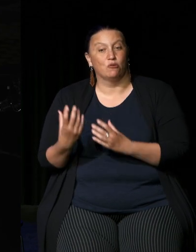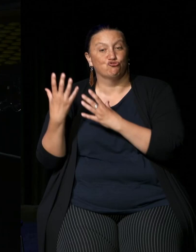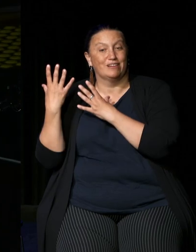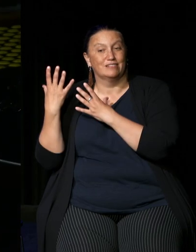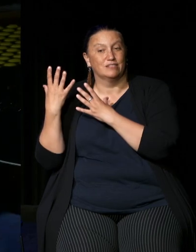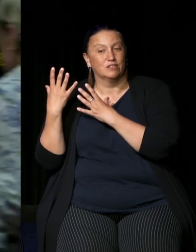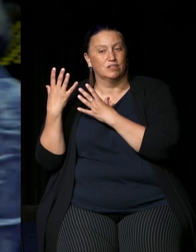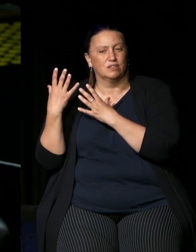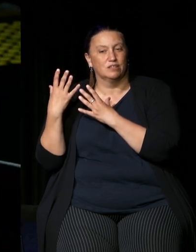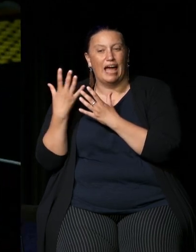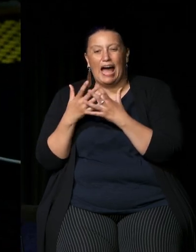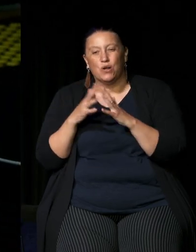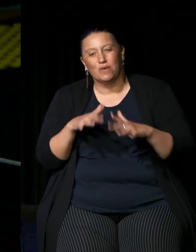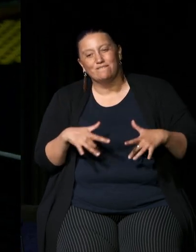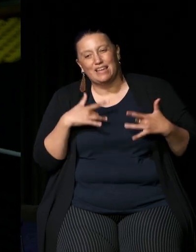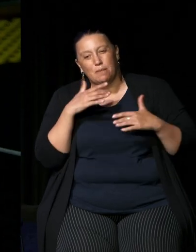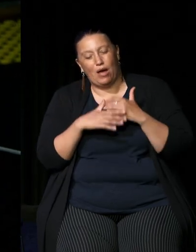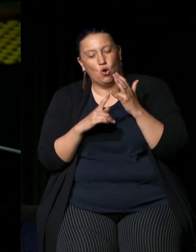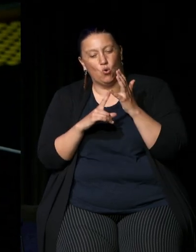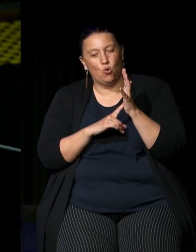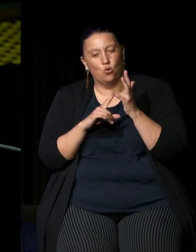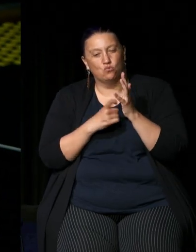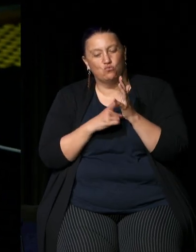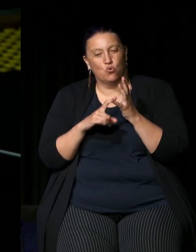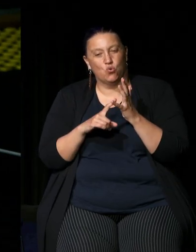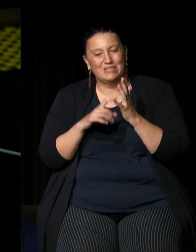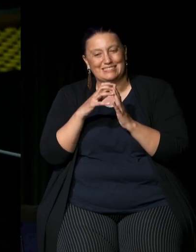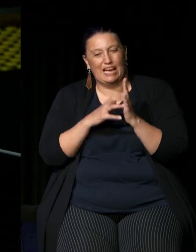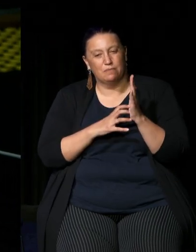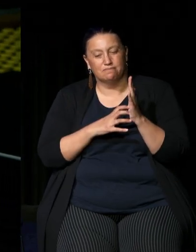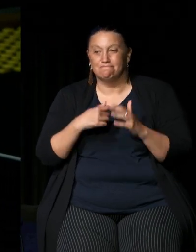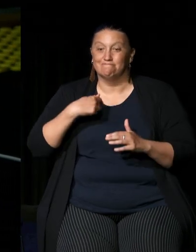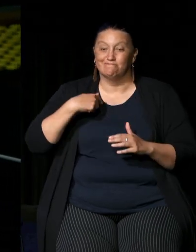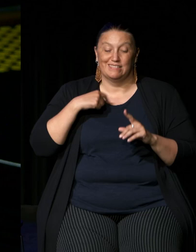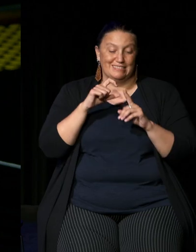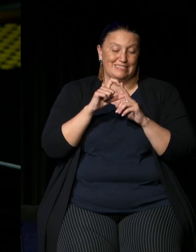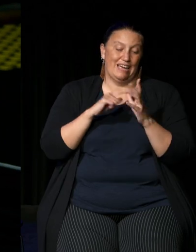one word how do you feel about the Uluru statement me being a Dharug person we